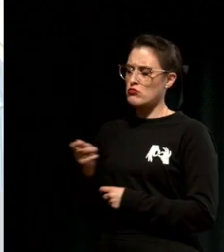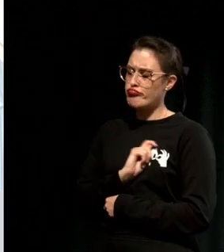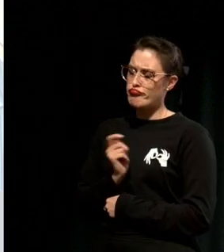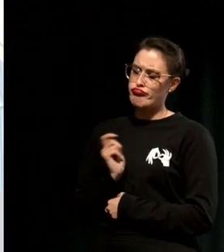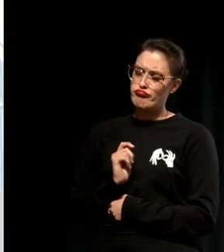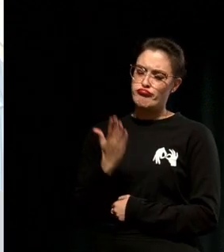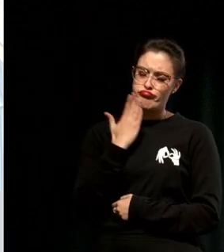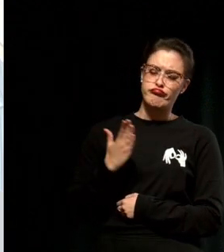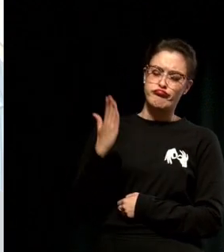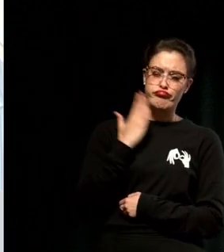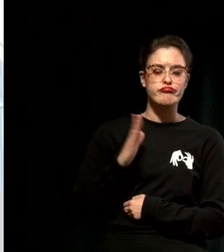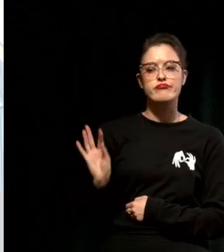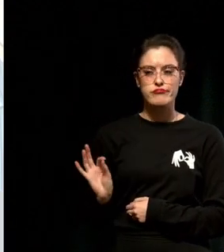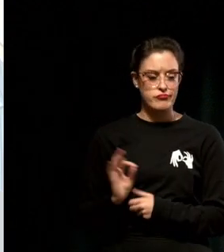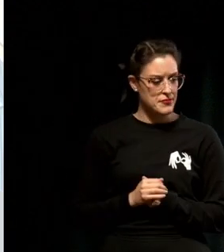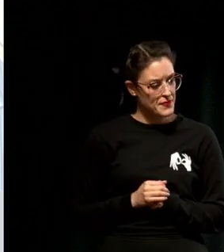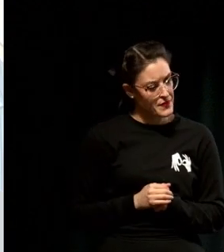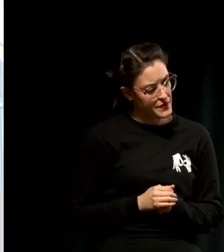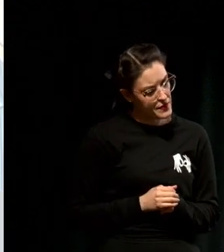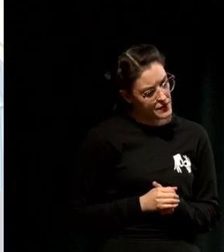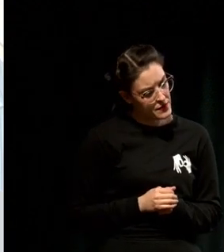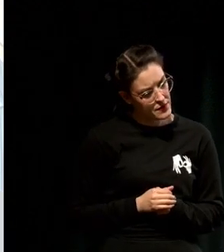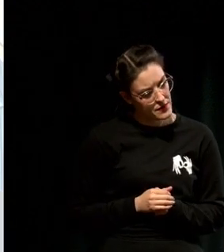the stories of others that resonate with you as fuel.